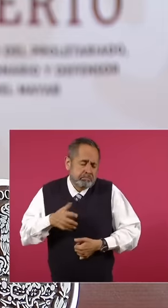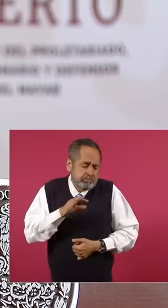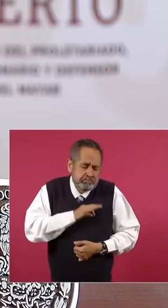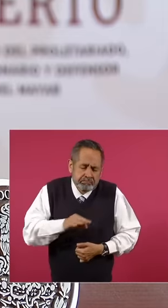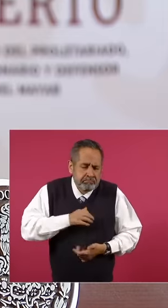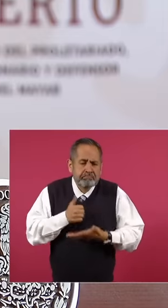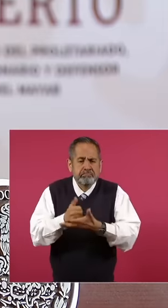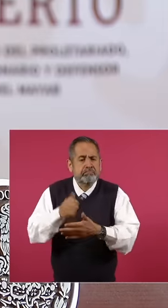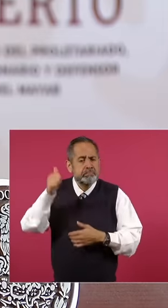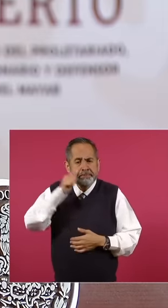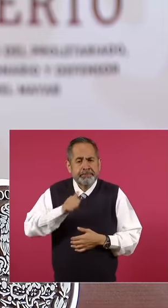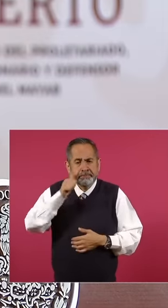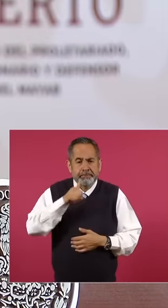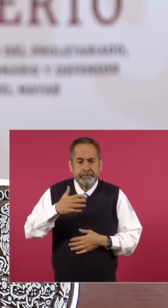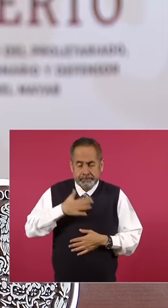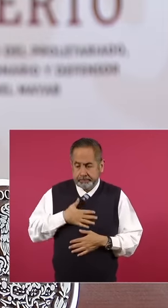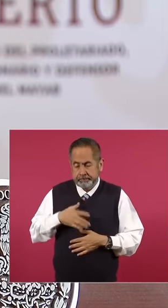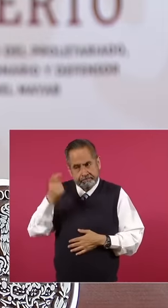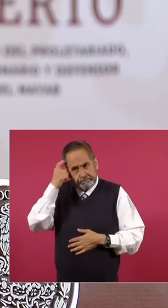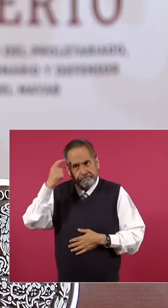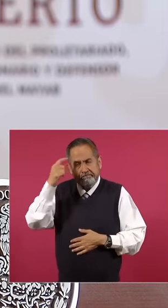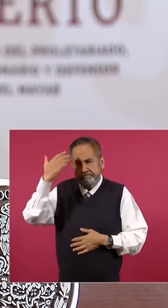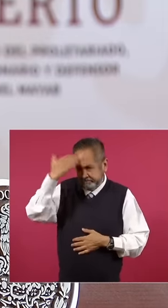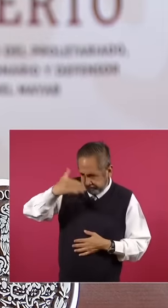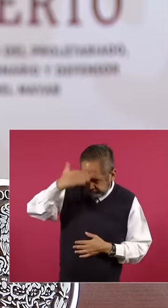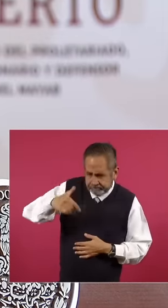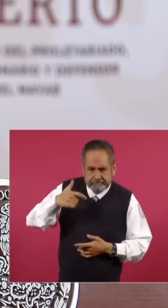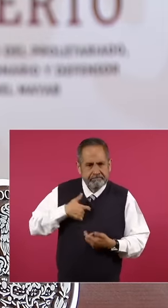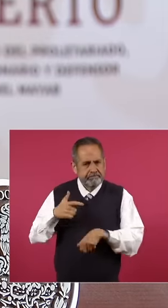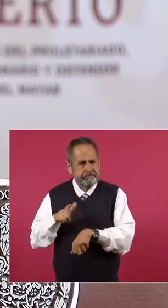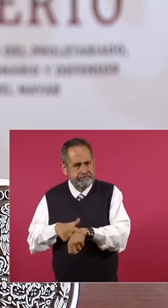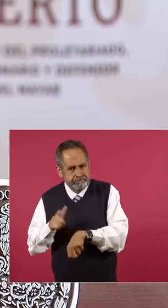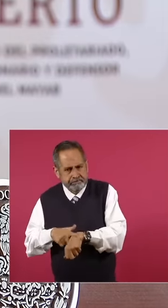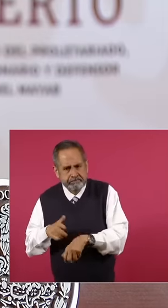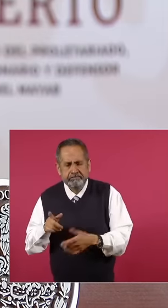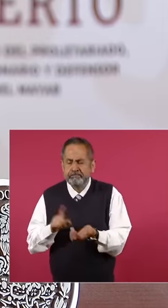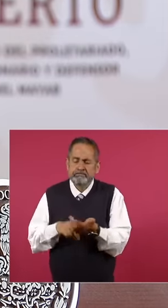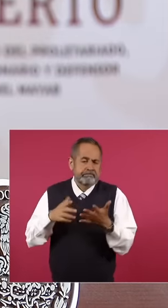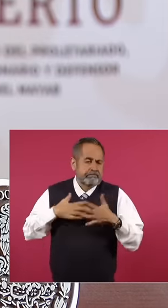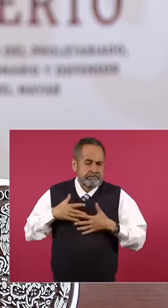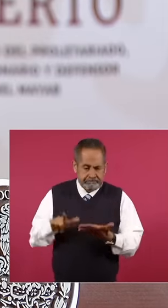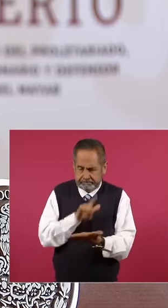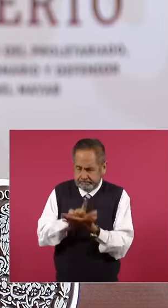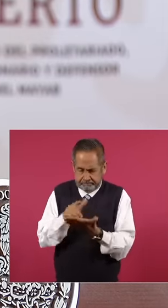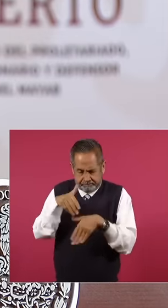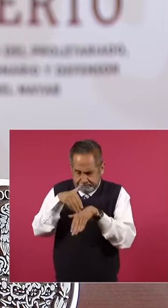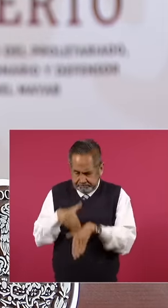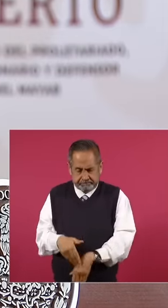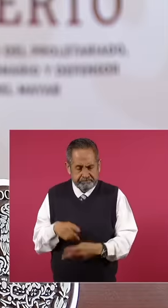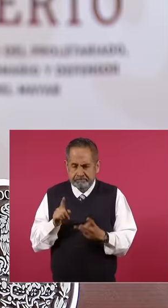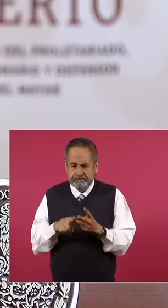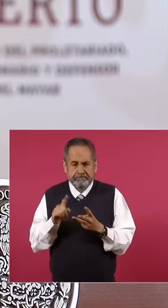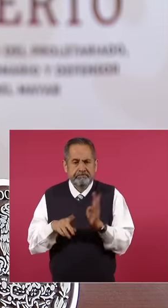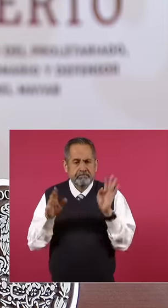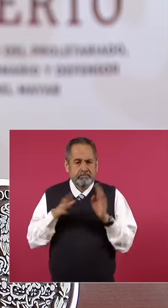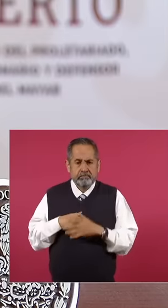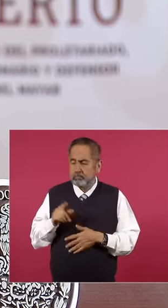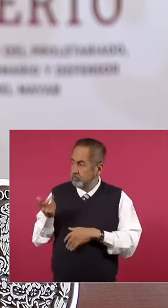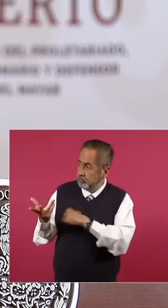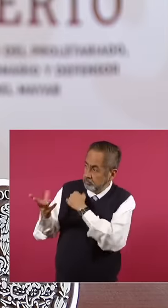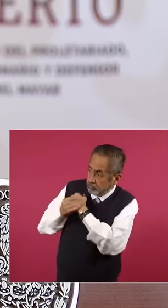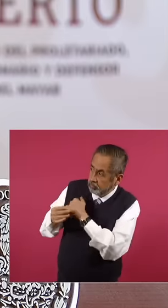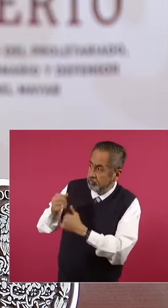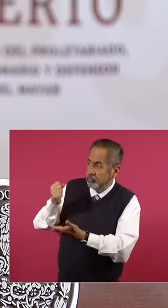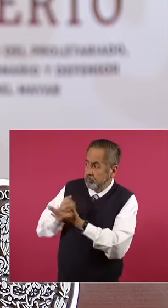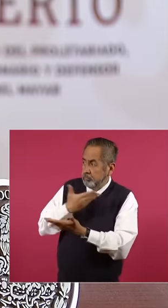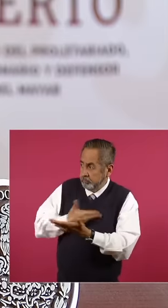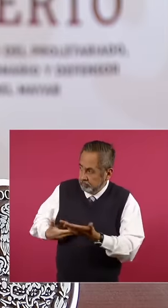framework of my capabilities. My times within the framework of the law within the framework of his authorizations eh